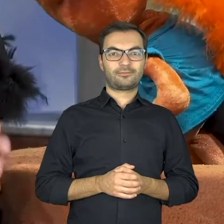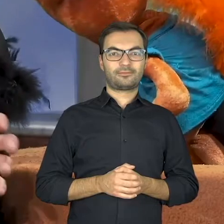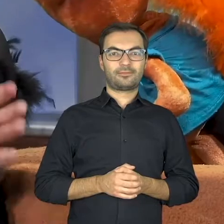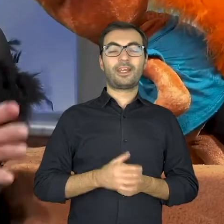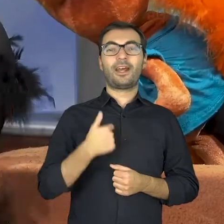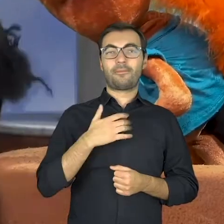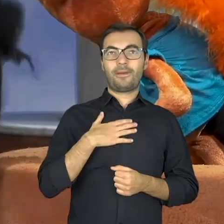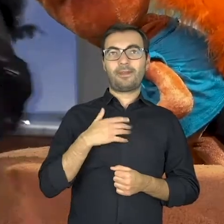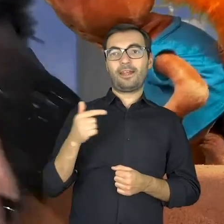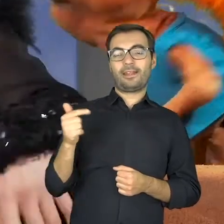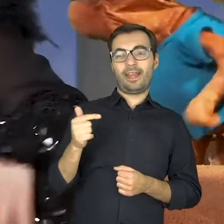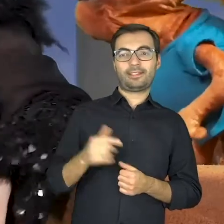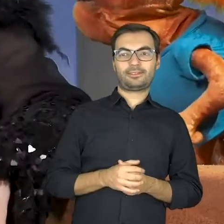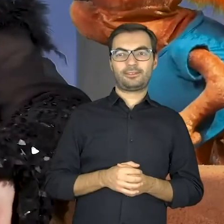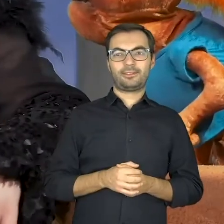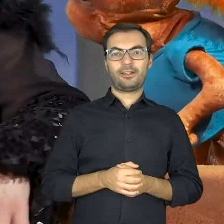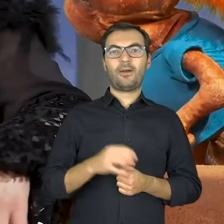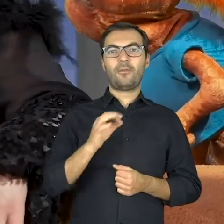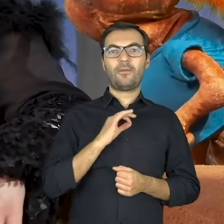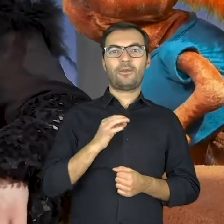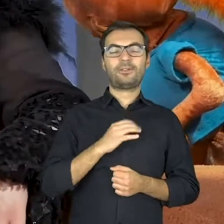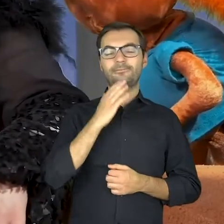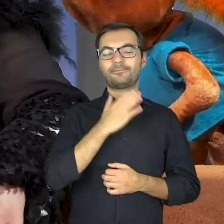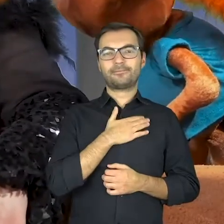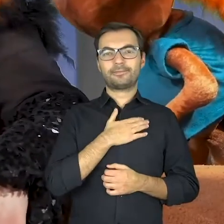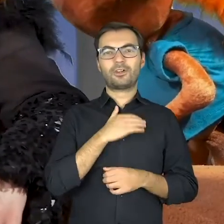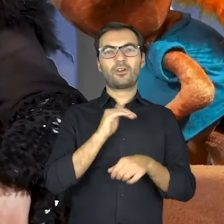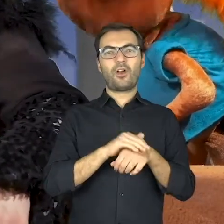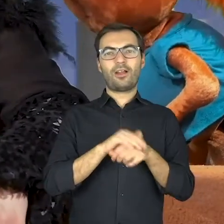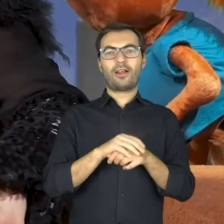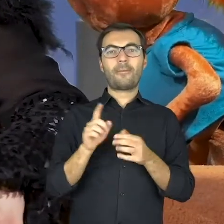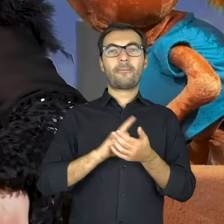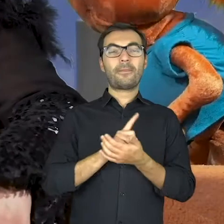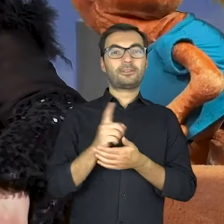I’m here on business my dear friend Mousey told me about